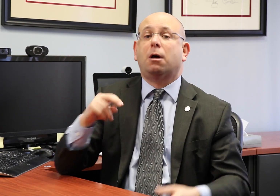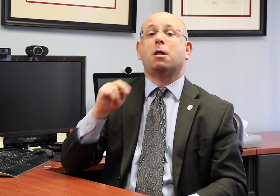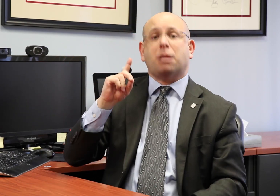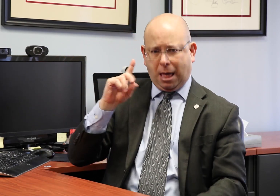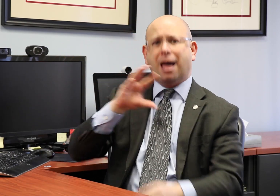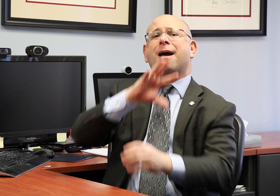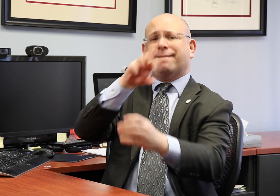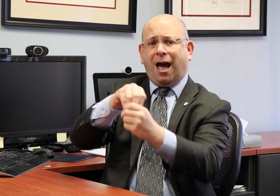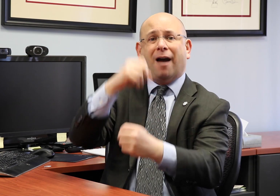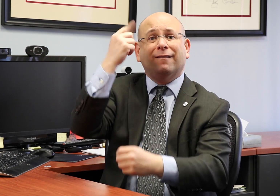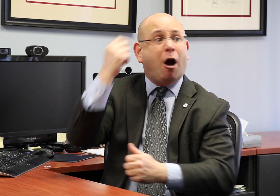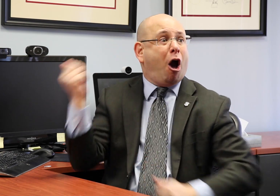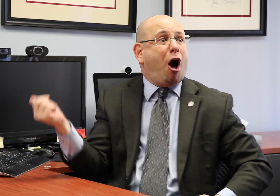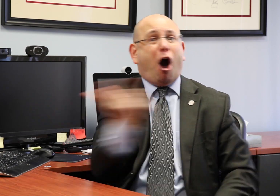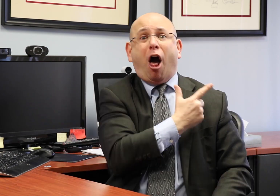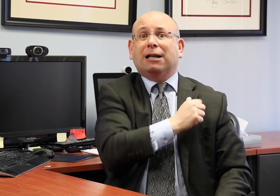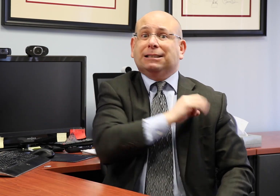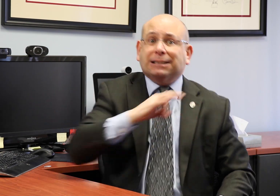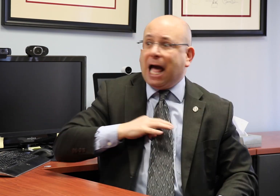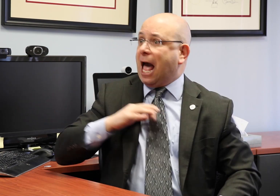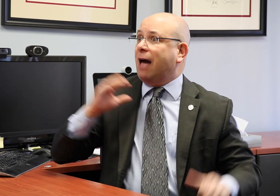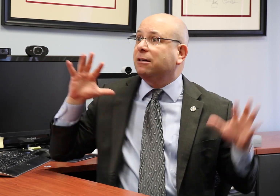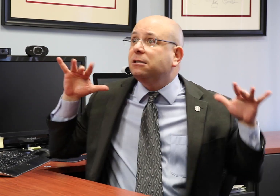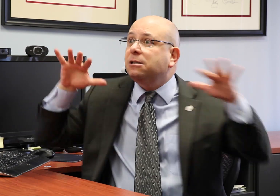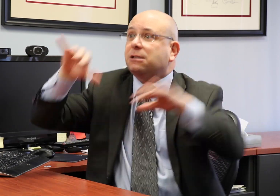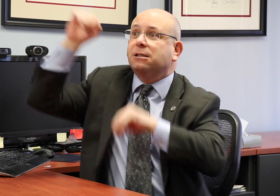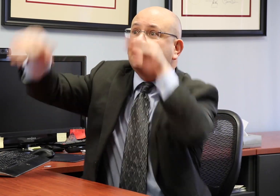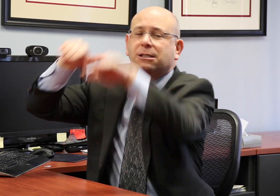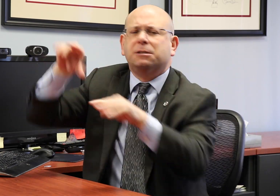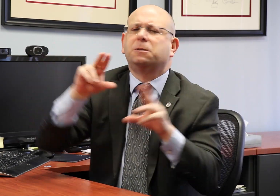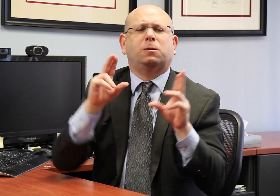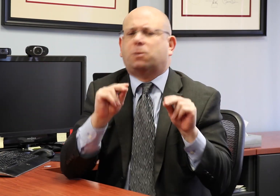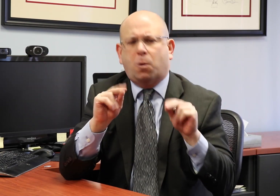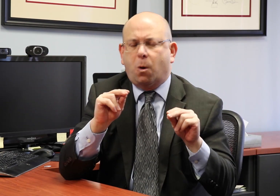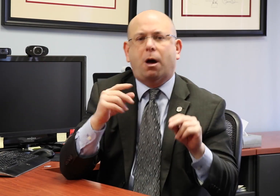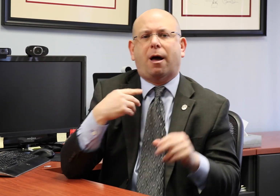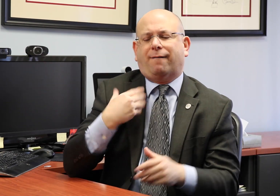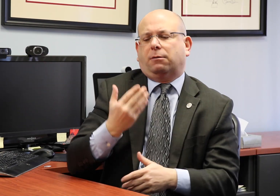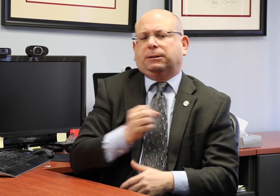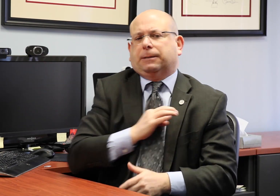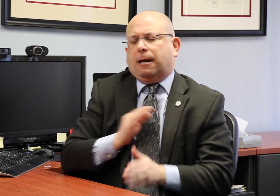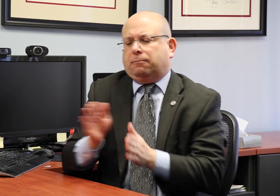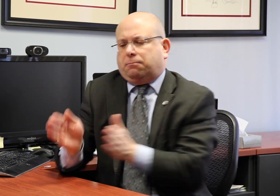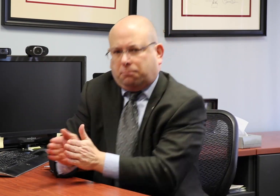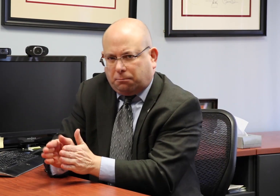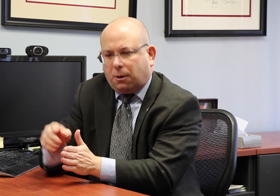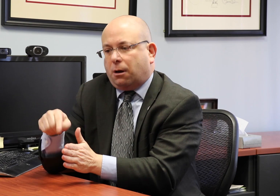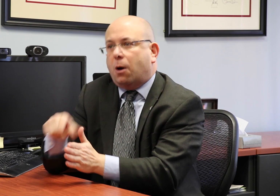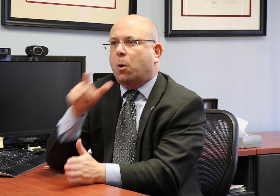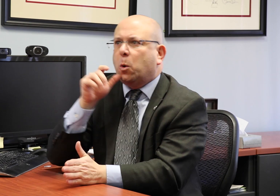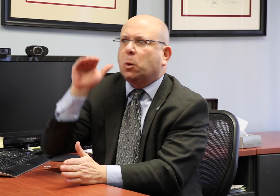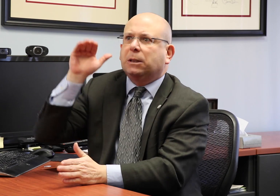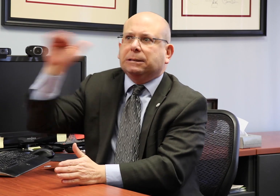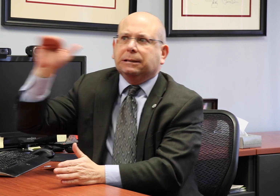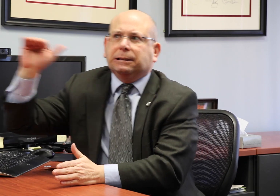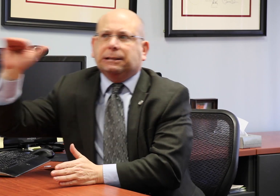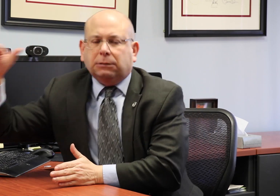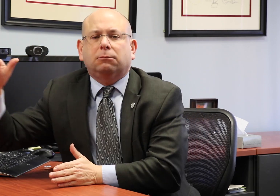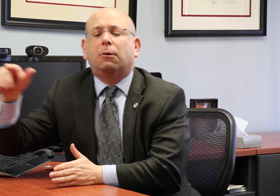The NAD was involved but not all staff members at the NAD were lobbying for the bill. Specific staff members who had such responsibilities lobbied for the bill on behalf of the NAD.